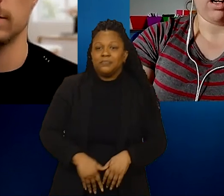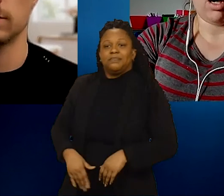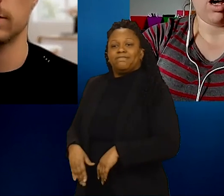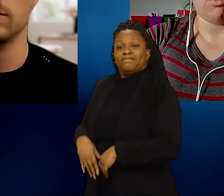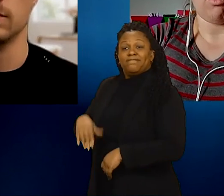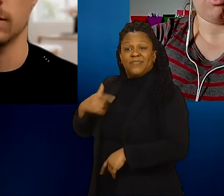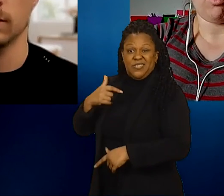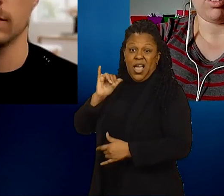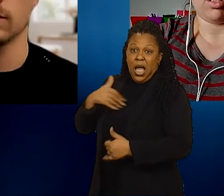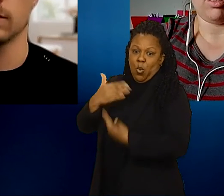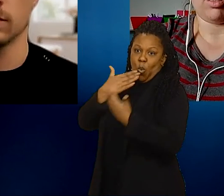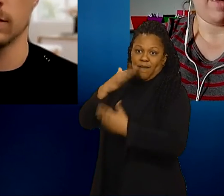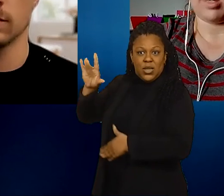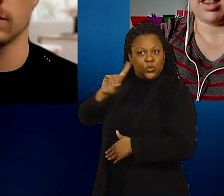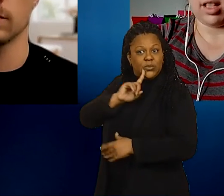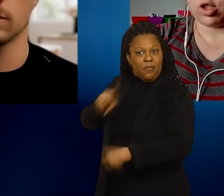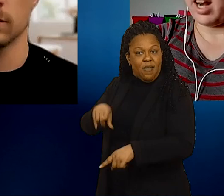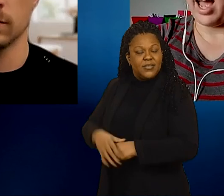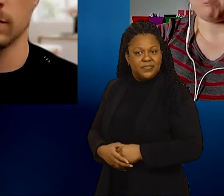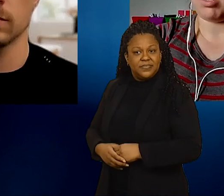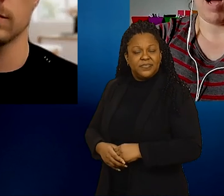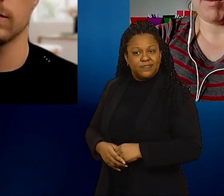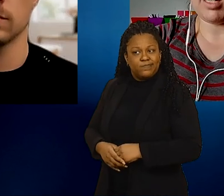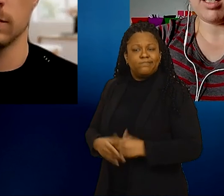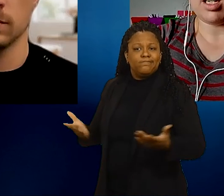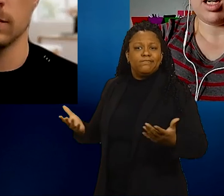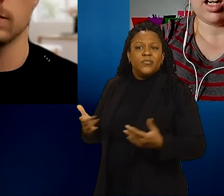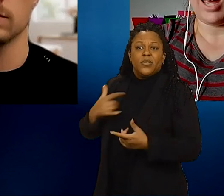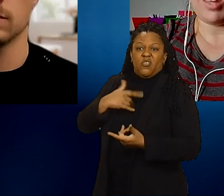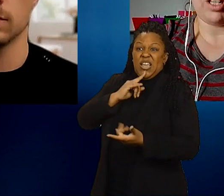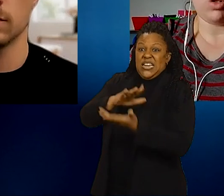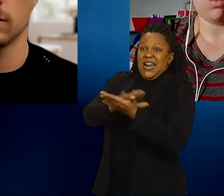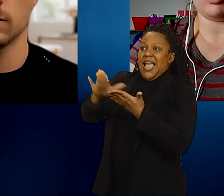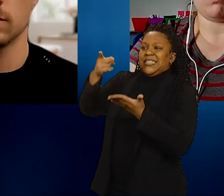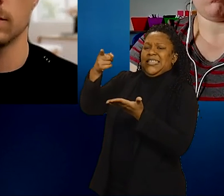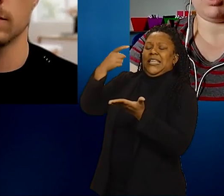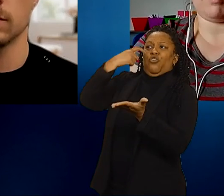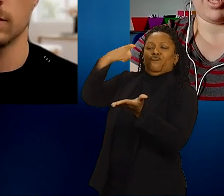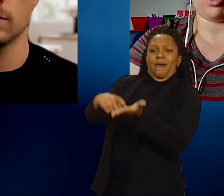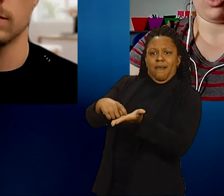of the fact that this should not have been compromised and that we do really do need that hard look